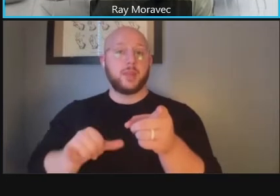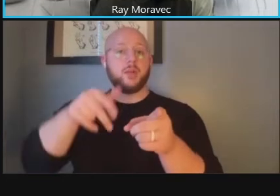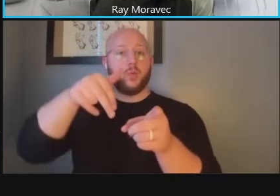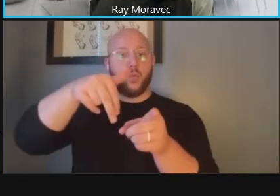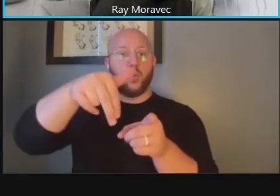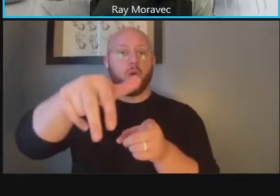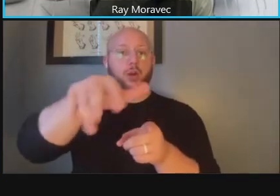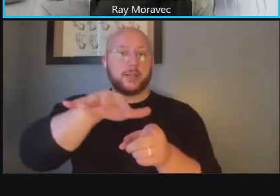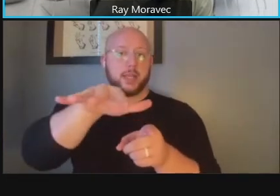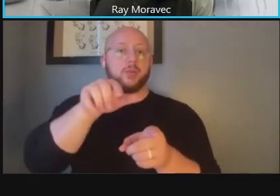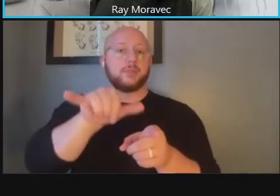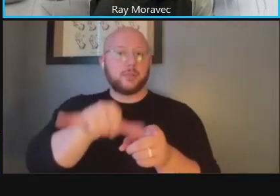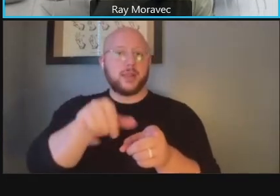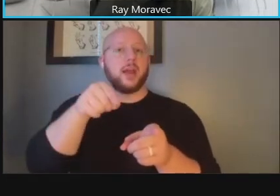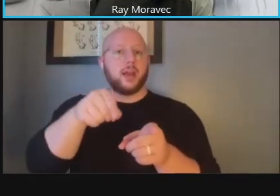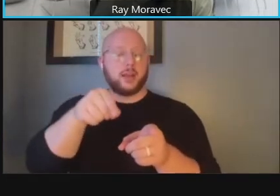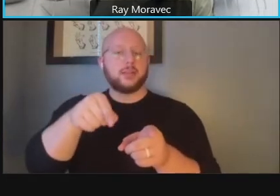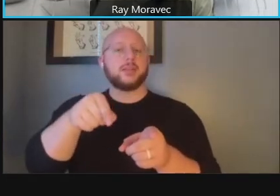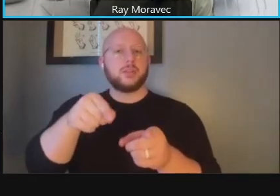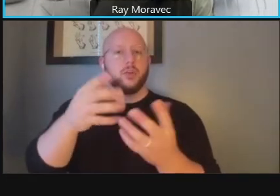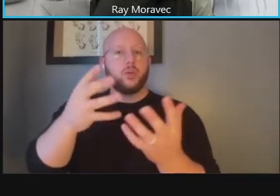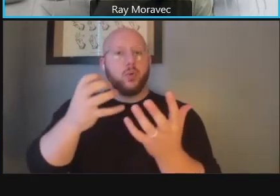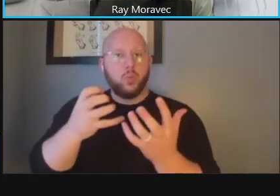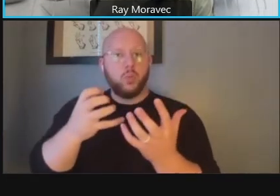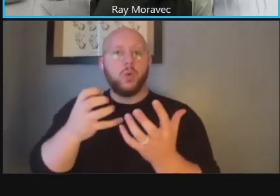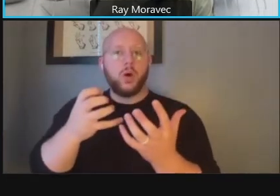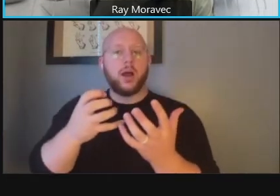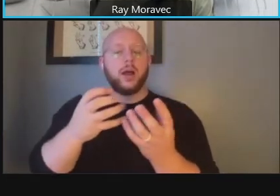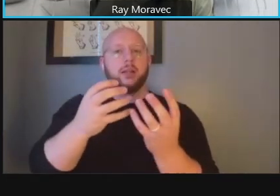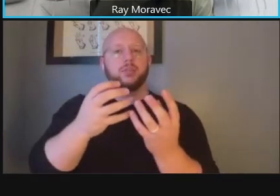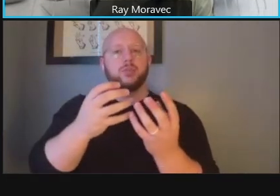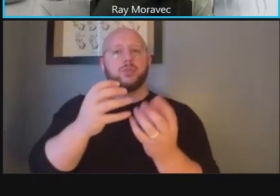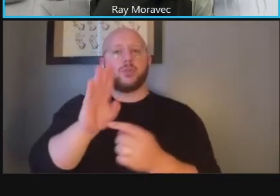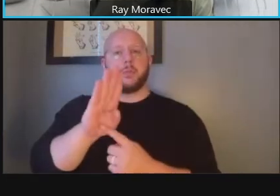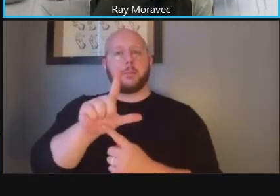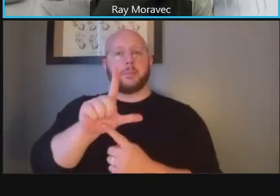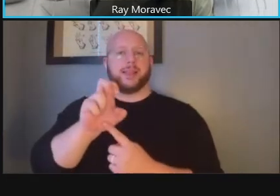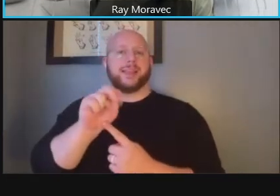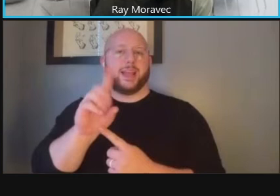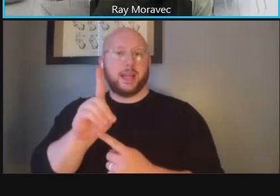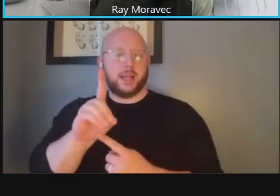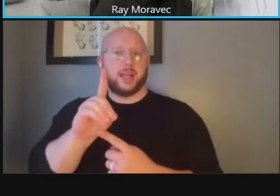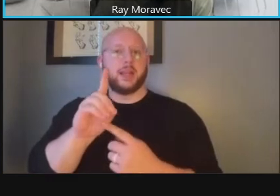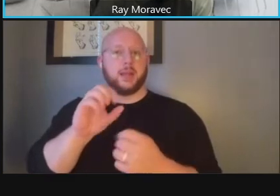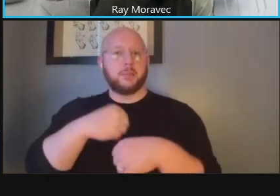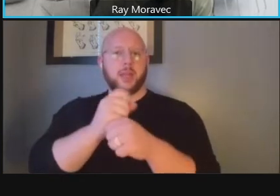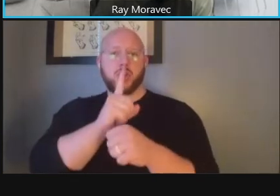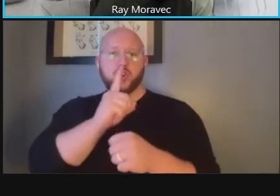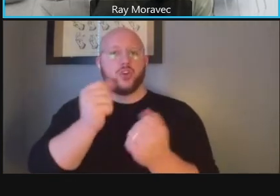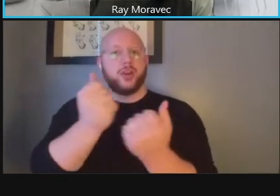is really where we're looking for that continuity of sidewalks making sure it's ada accessible um